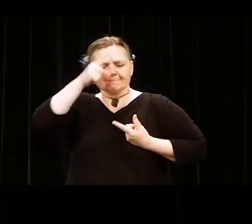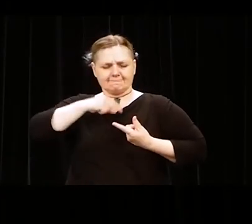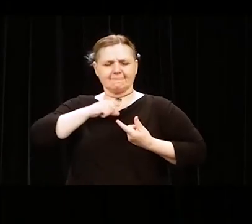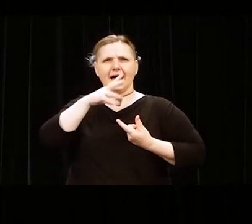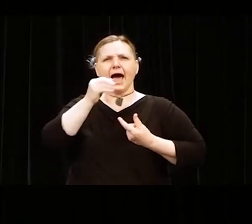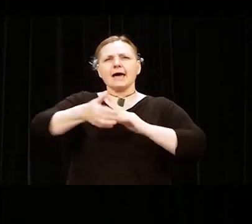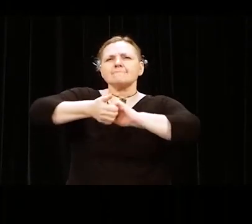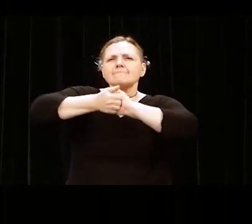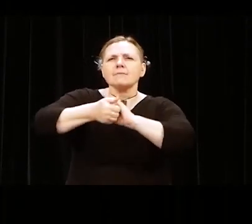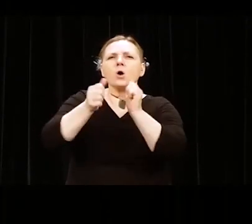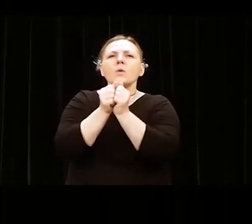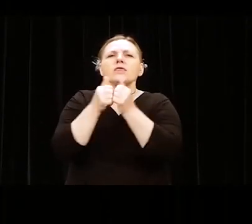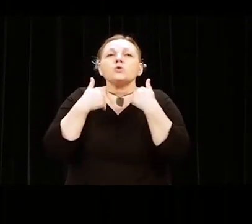in solidarity towards humanity.